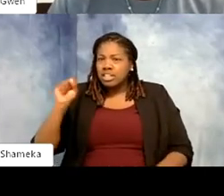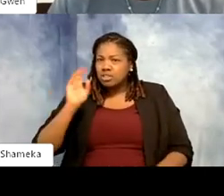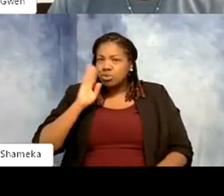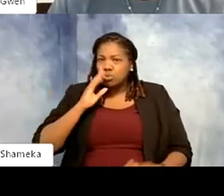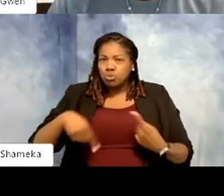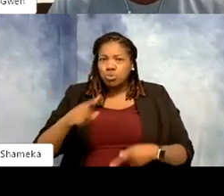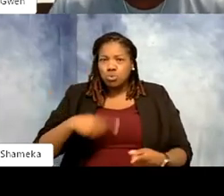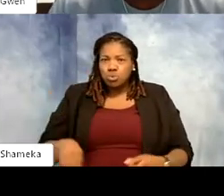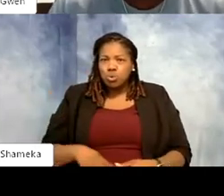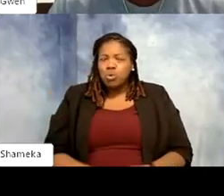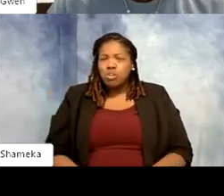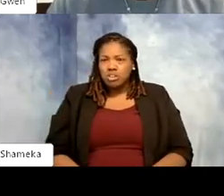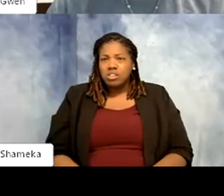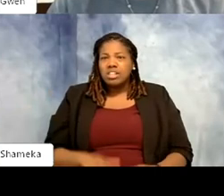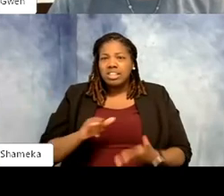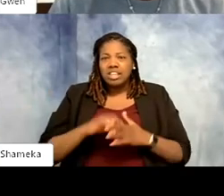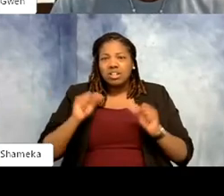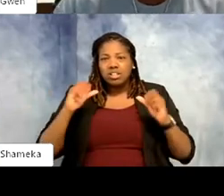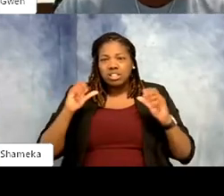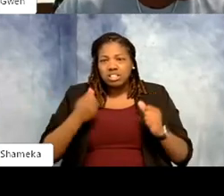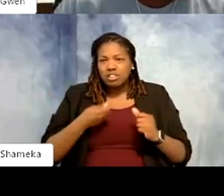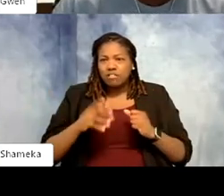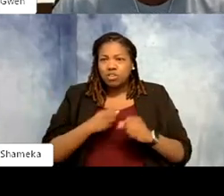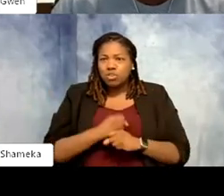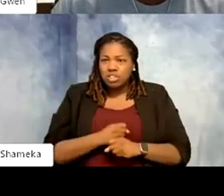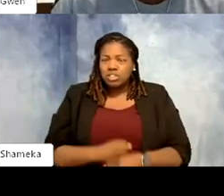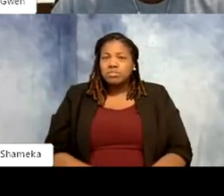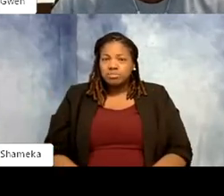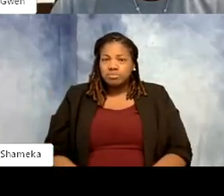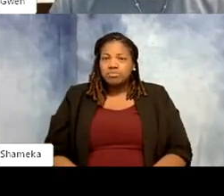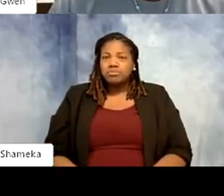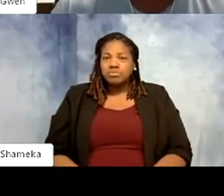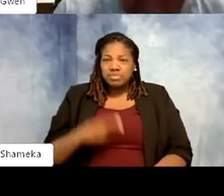So that was always awesome. I did that for a few years. That niece is now the principal of